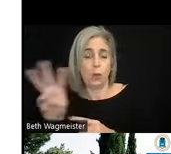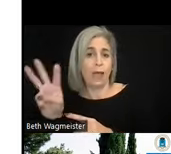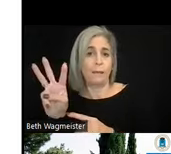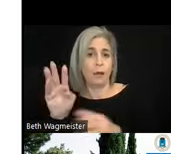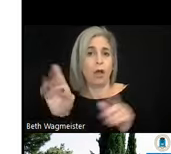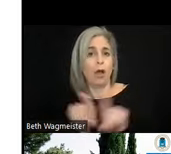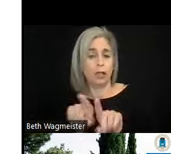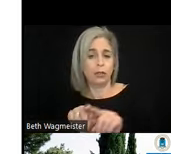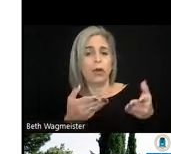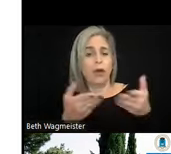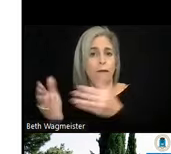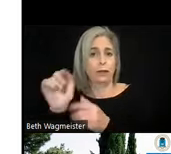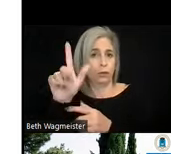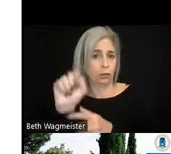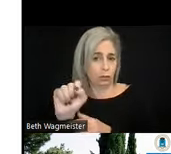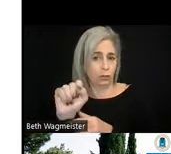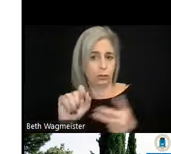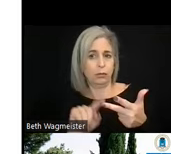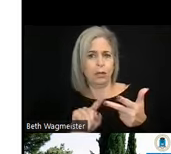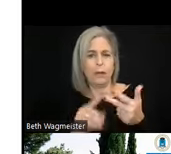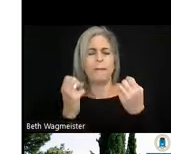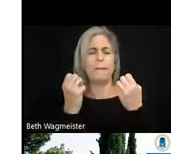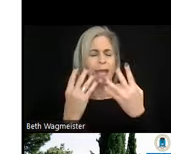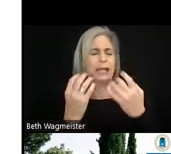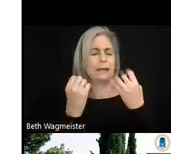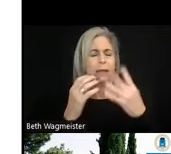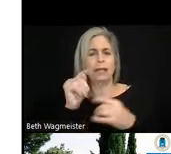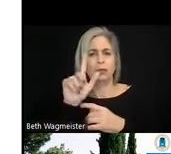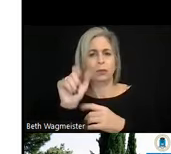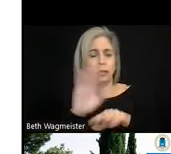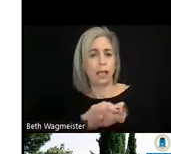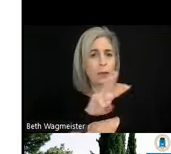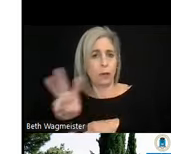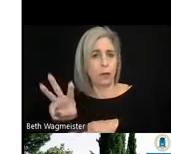tools by themselves. And then there are many tools on the web that are authoring tools like,